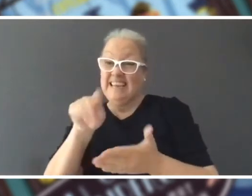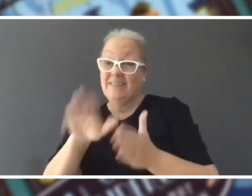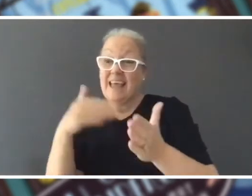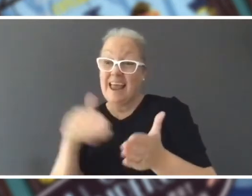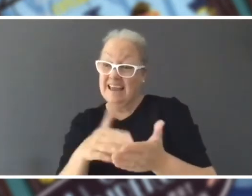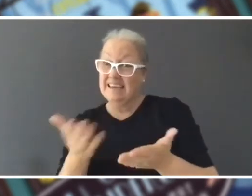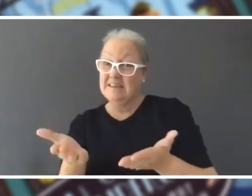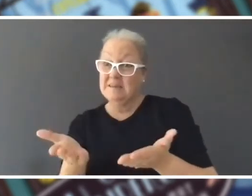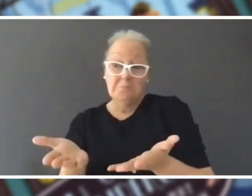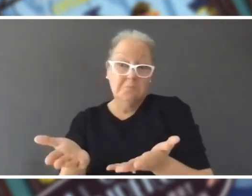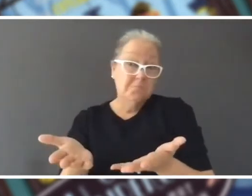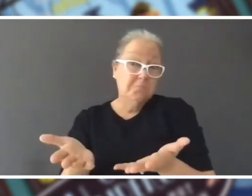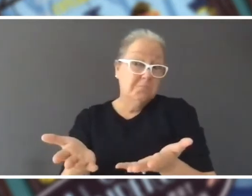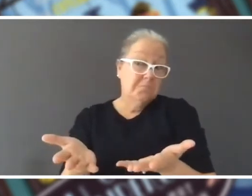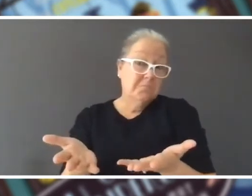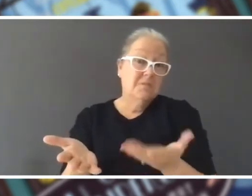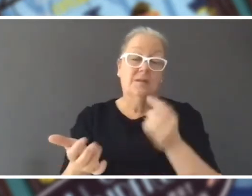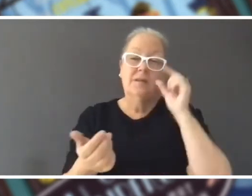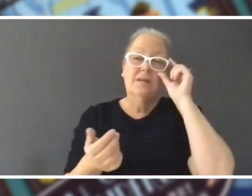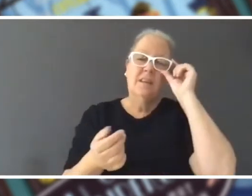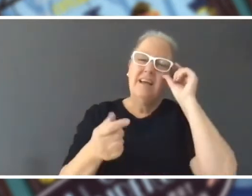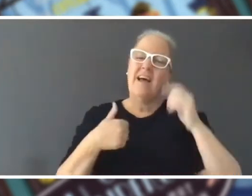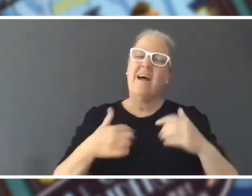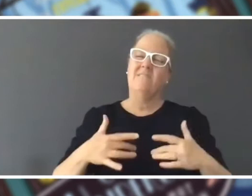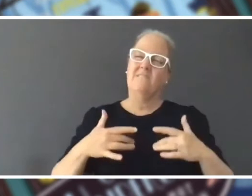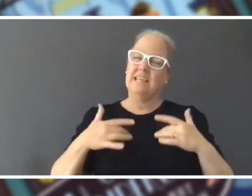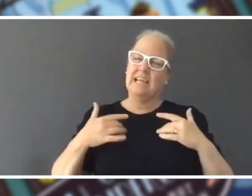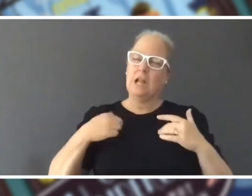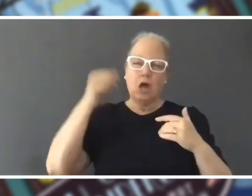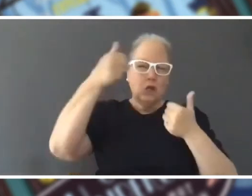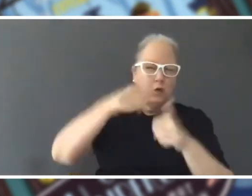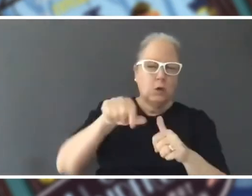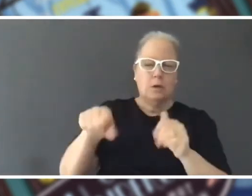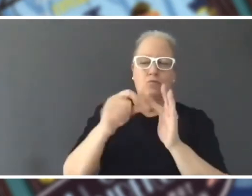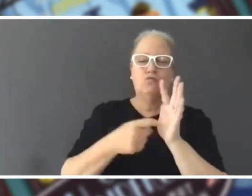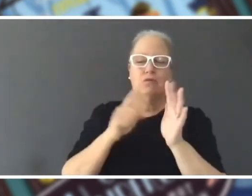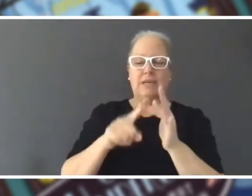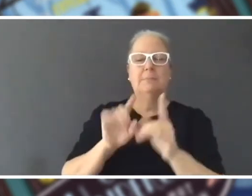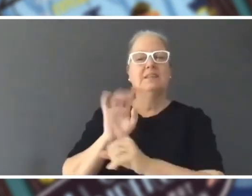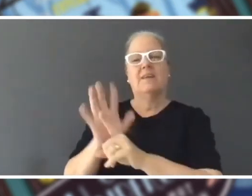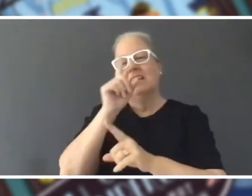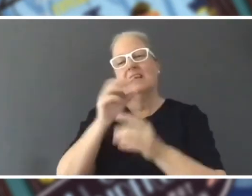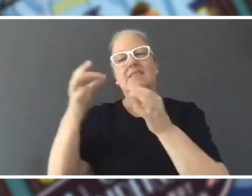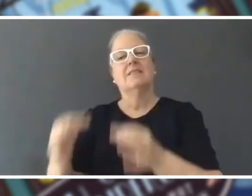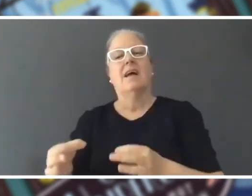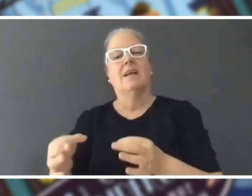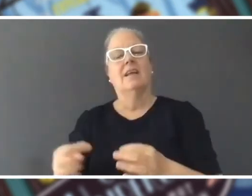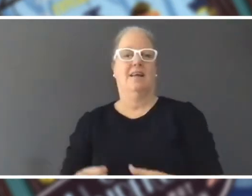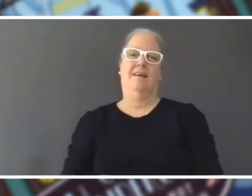from there. Mat: I felt like I knew pretty well enough to let him just choose. Tess: Oh, that's great. Well Matt,